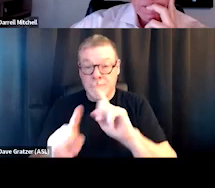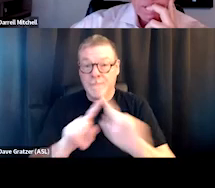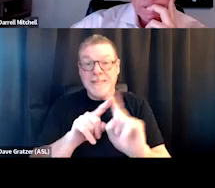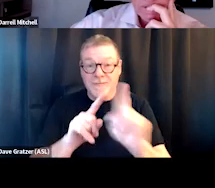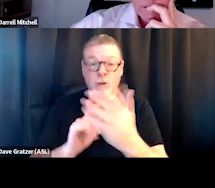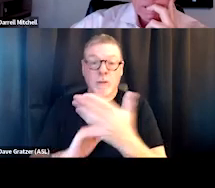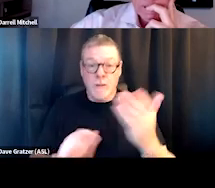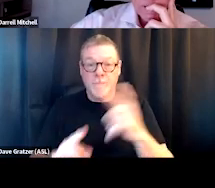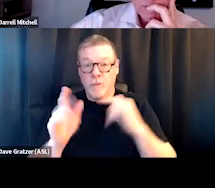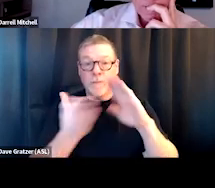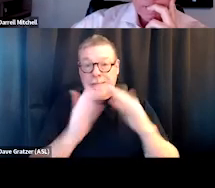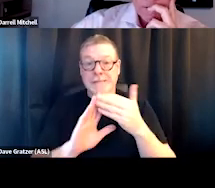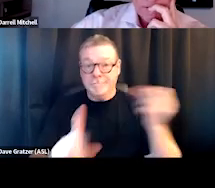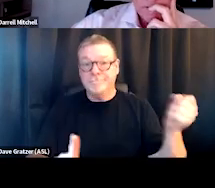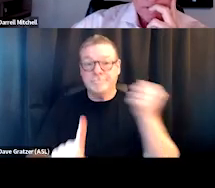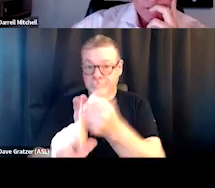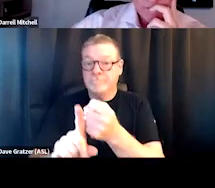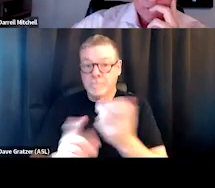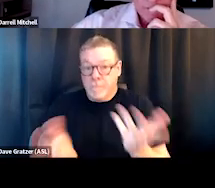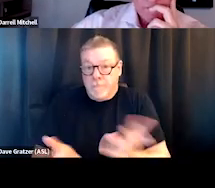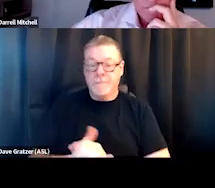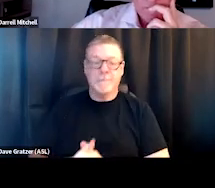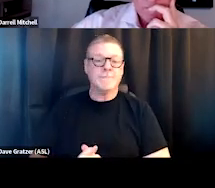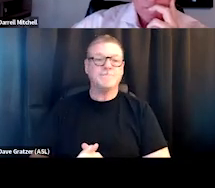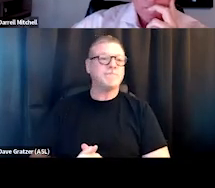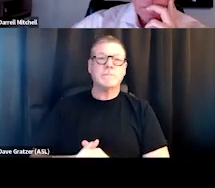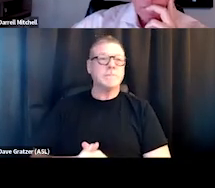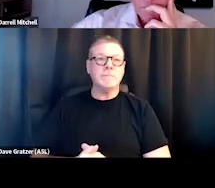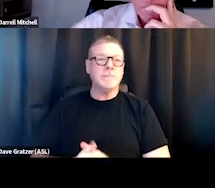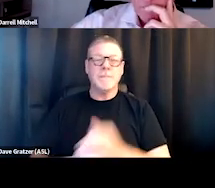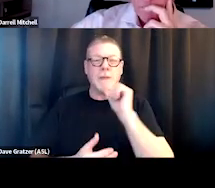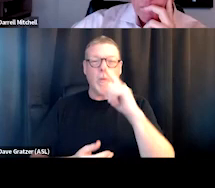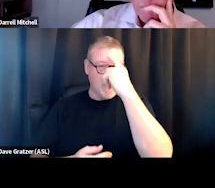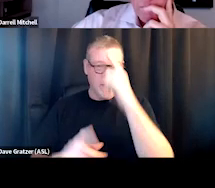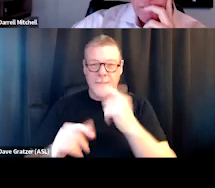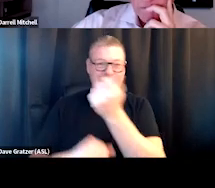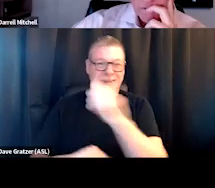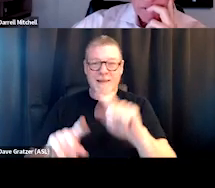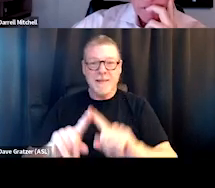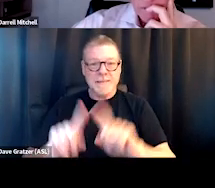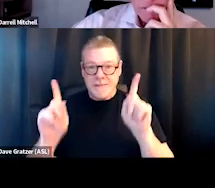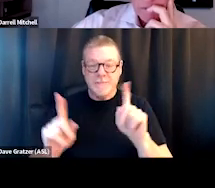from the city. So, again, I don't know that it's a lot different other than finding connectors